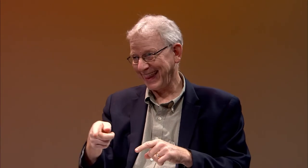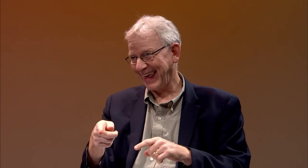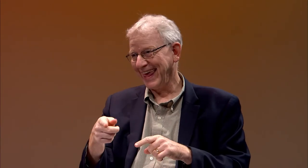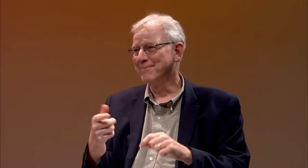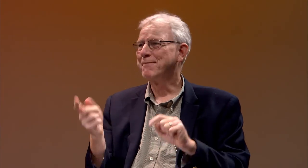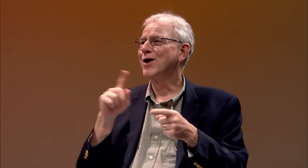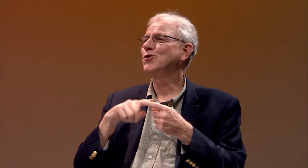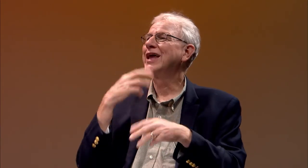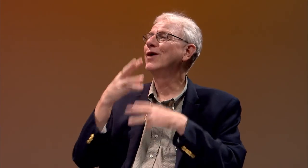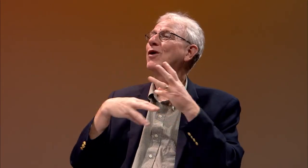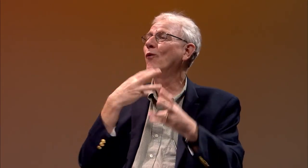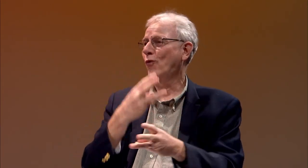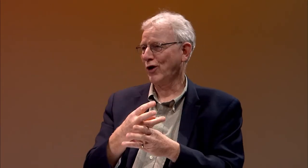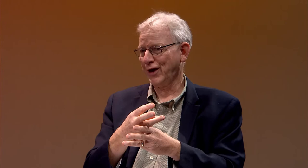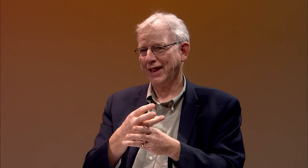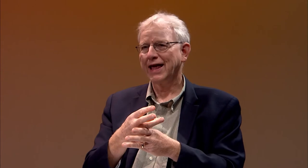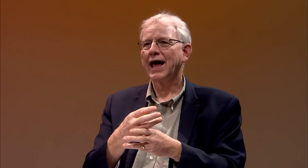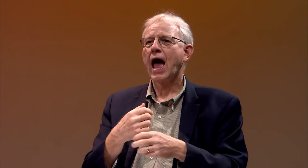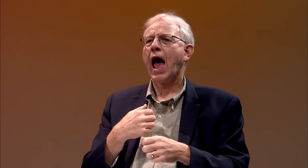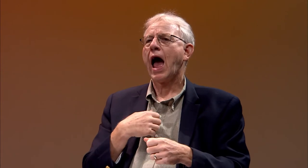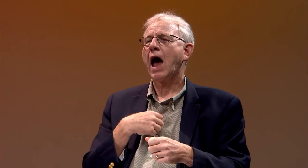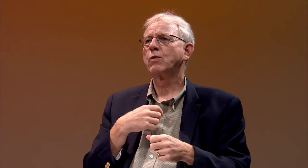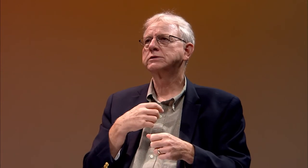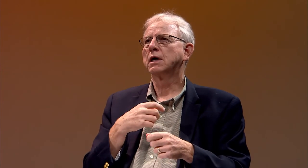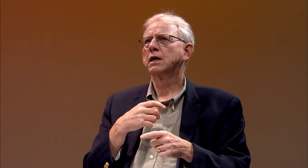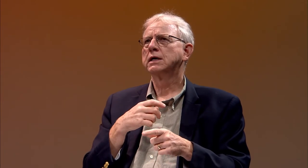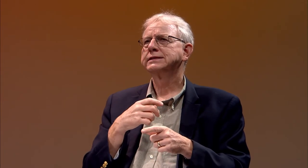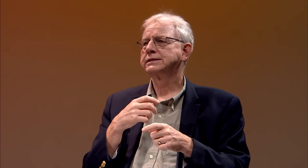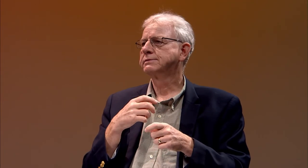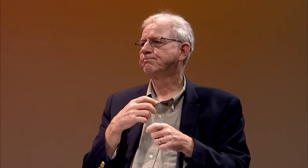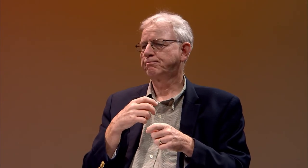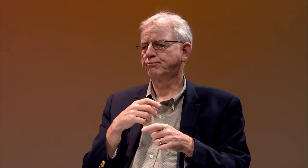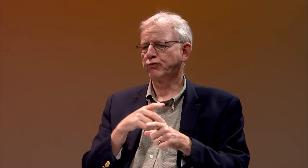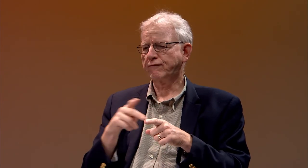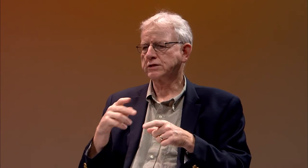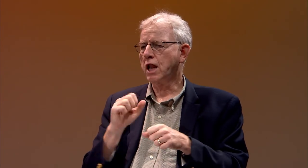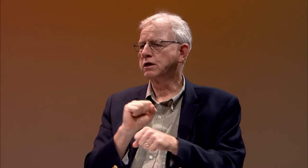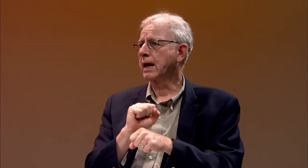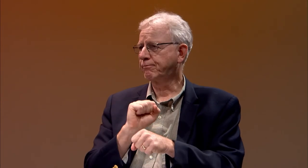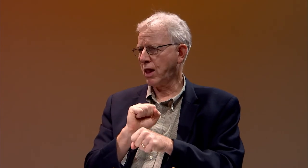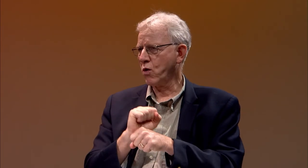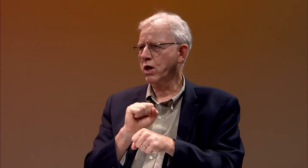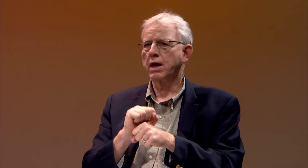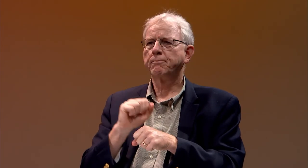I had to face the same reality in the hearing world. I started my professional career